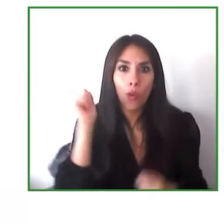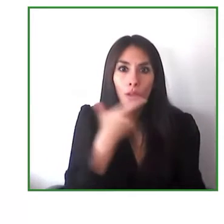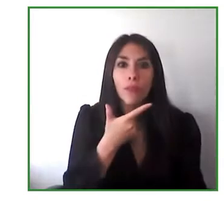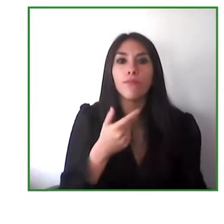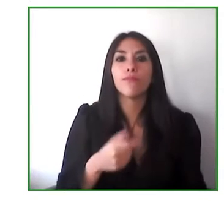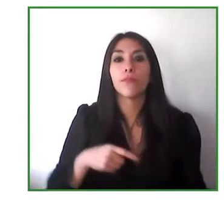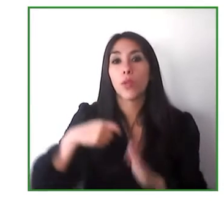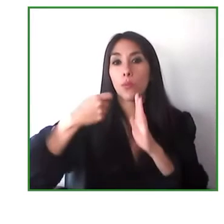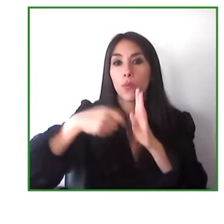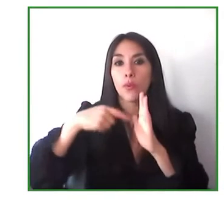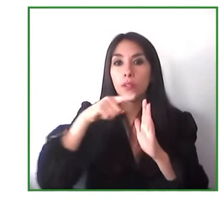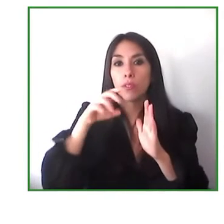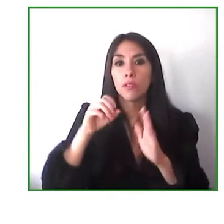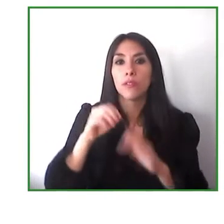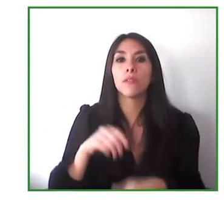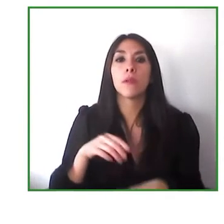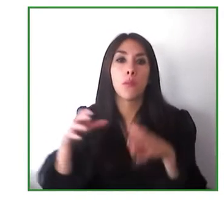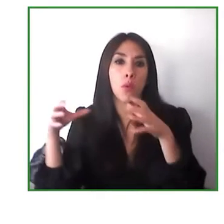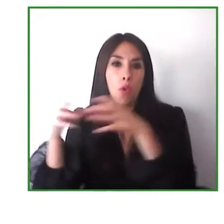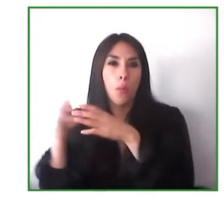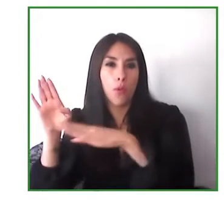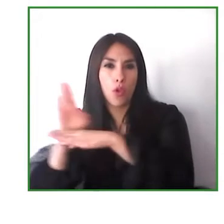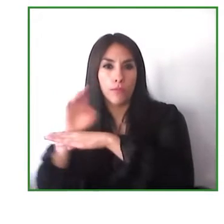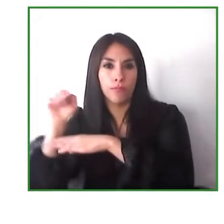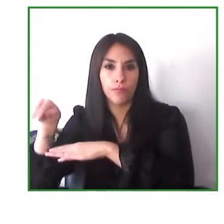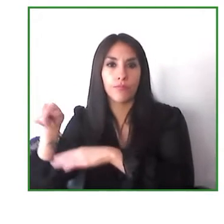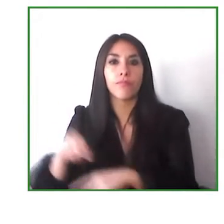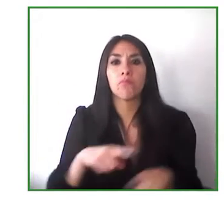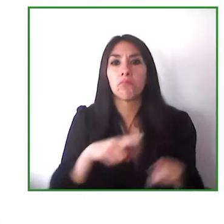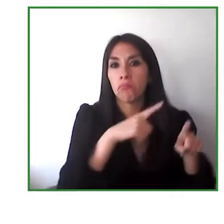project and fundacion descubreme i am blond i have blue